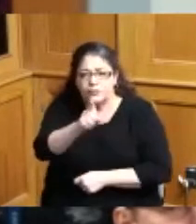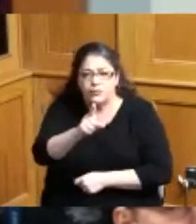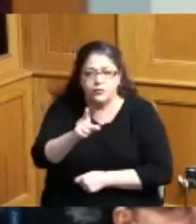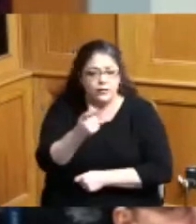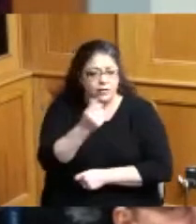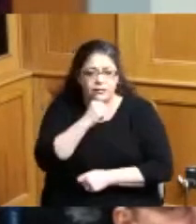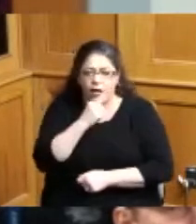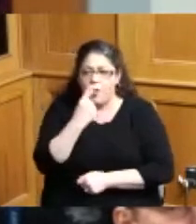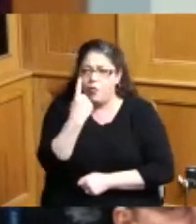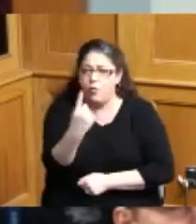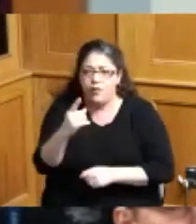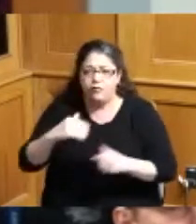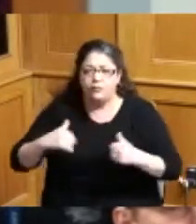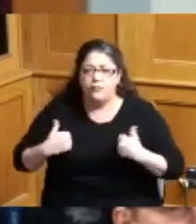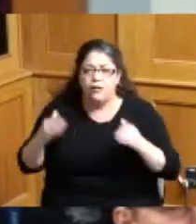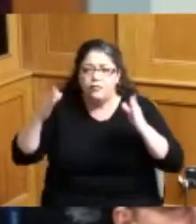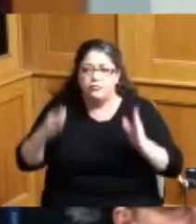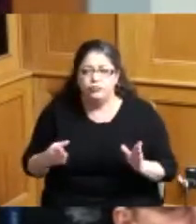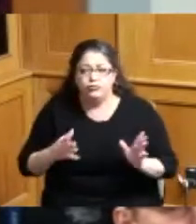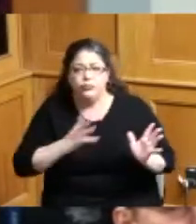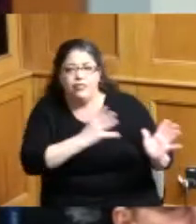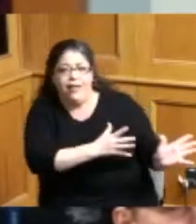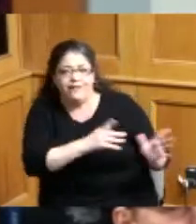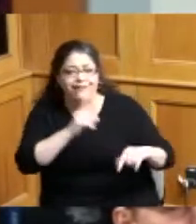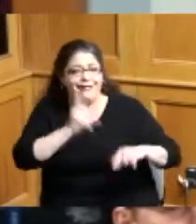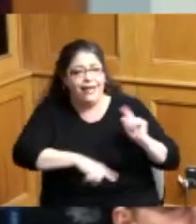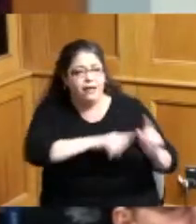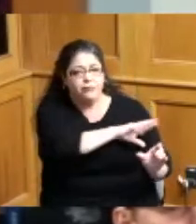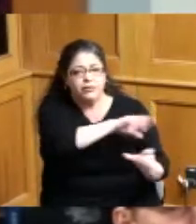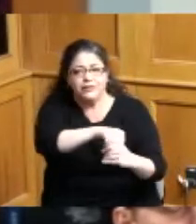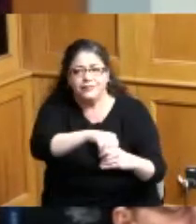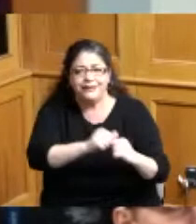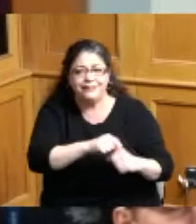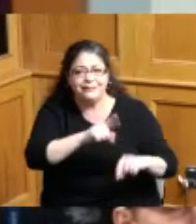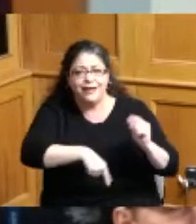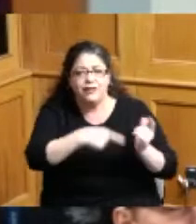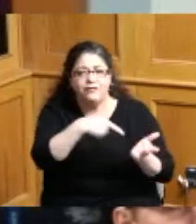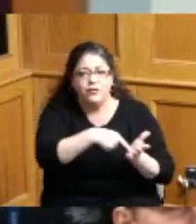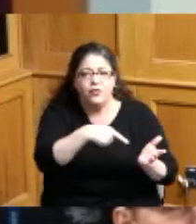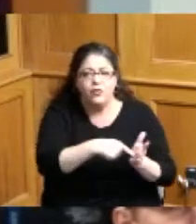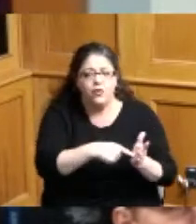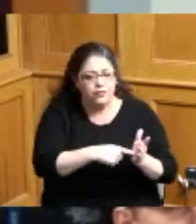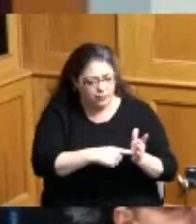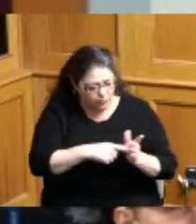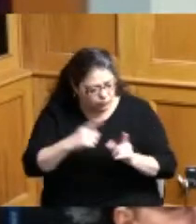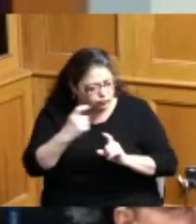are left behind due to financial hardship and all have access to uniforms and proper equipment